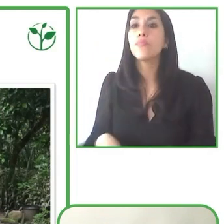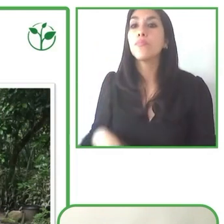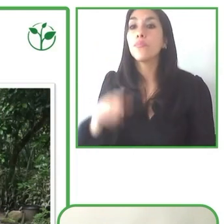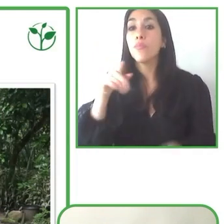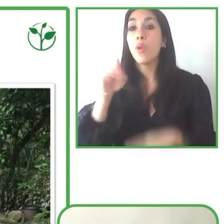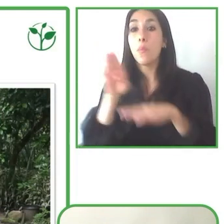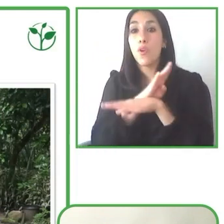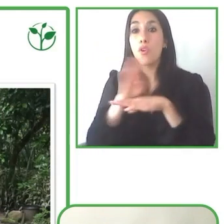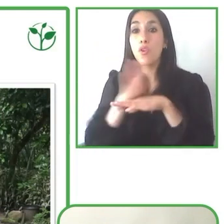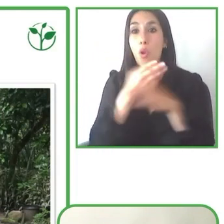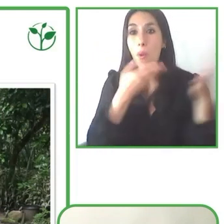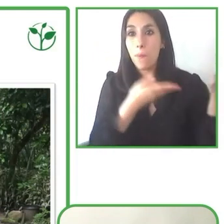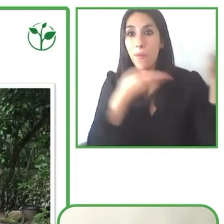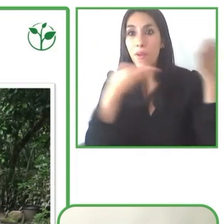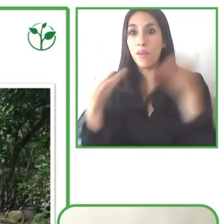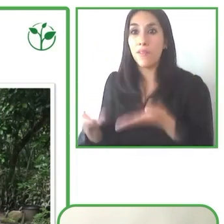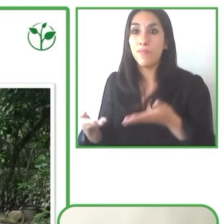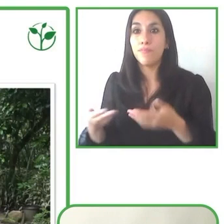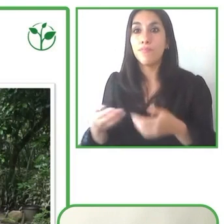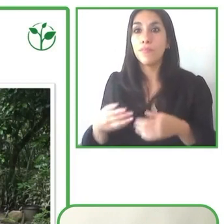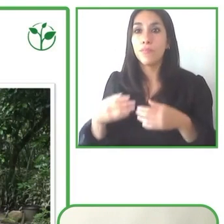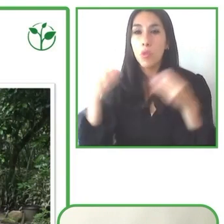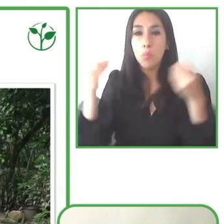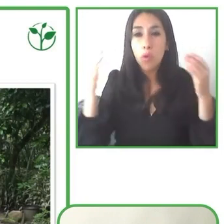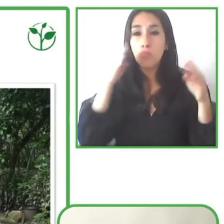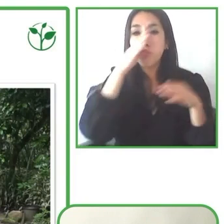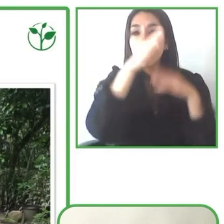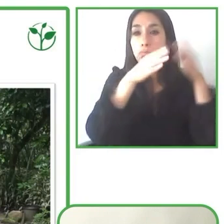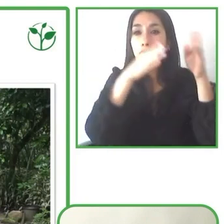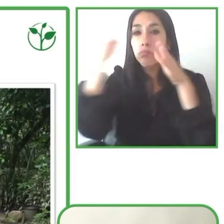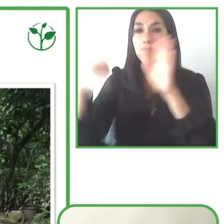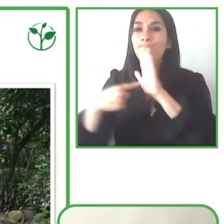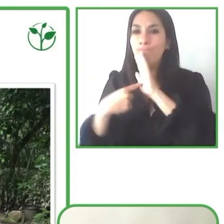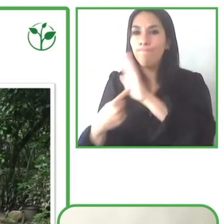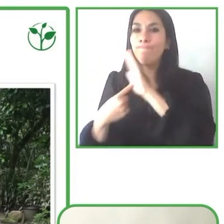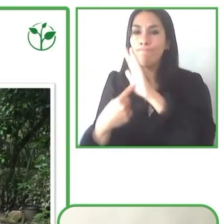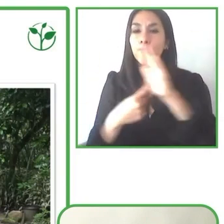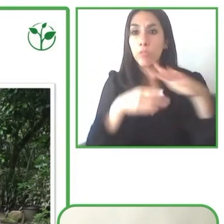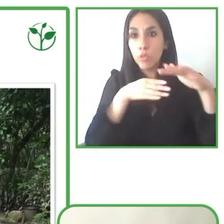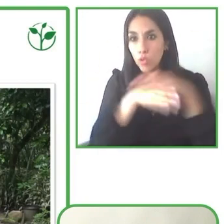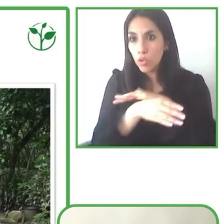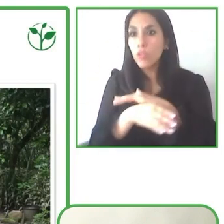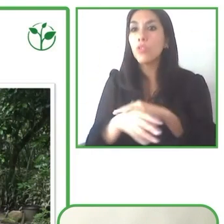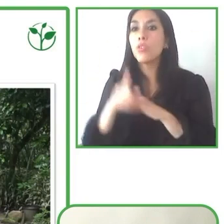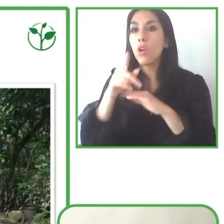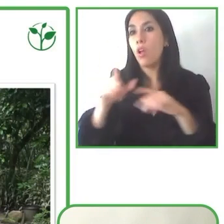who have been able to identify accessible solutions and the impacts that they can have on their own businesses.